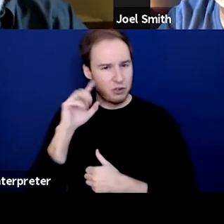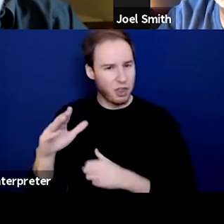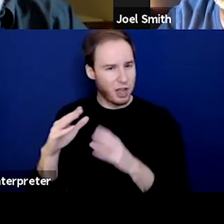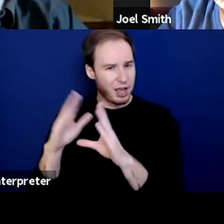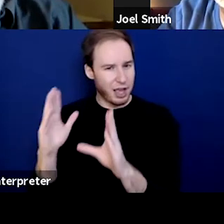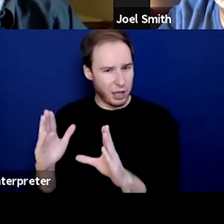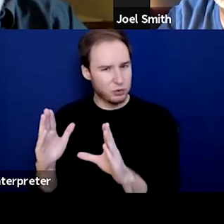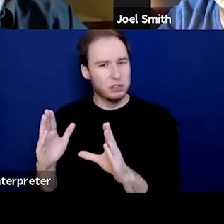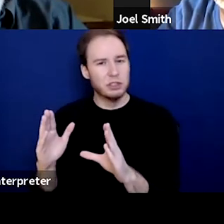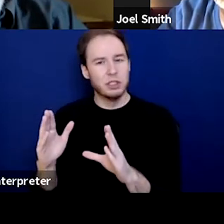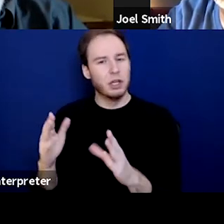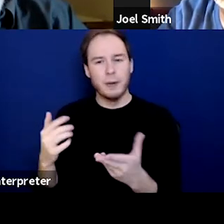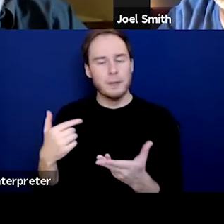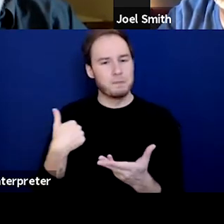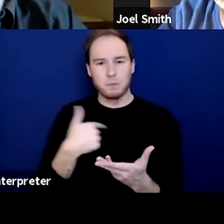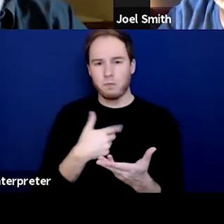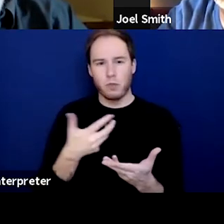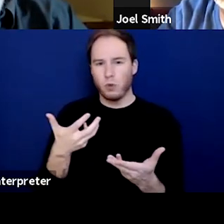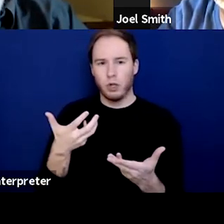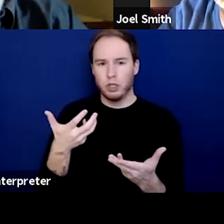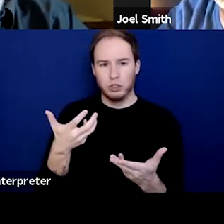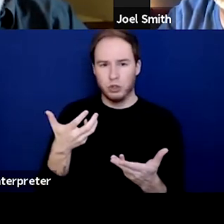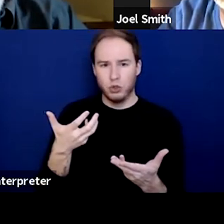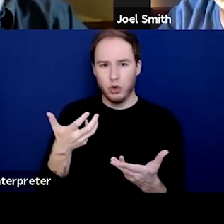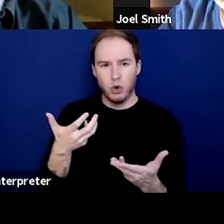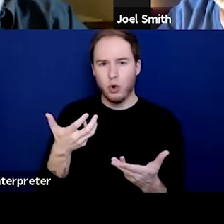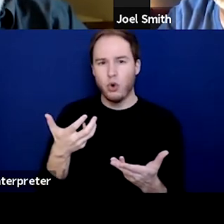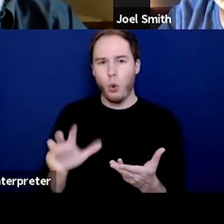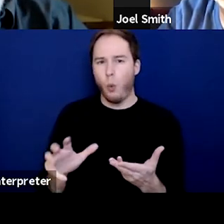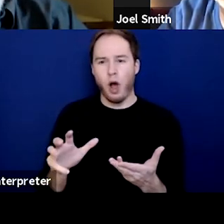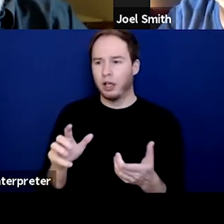what we don't wanna do is throw the baby out with the bath water.